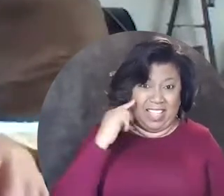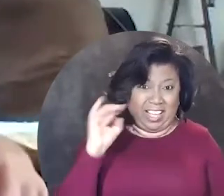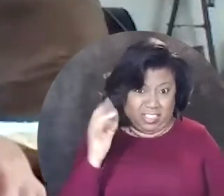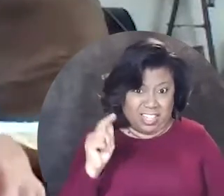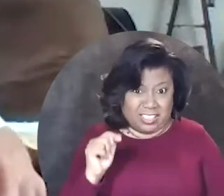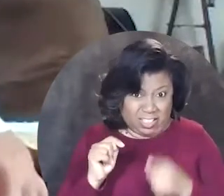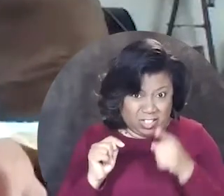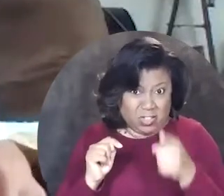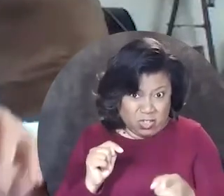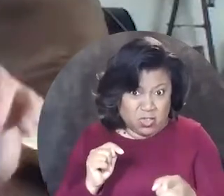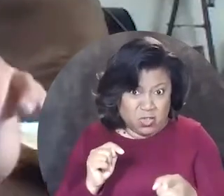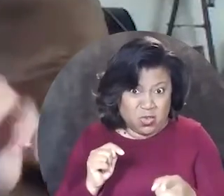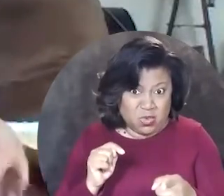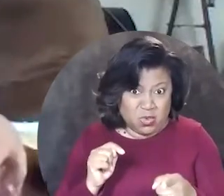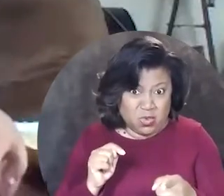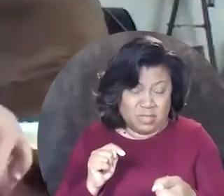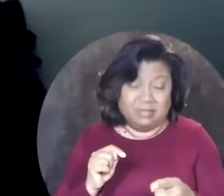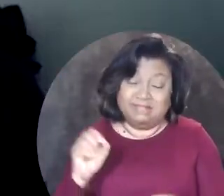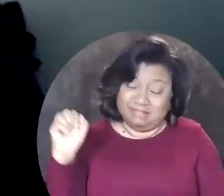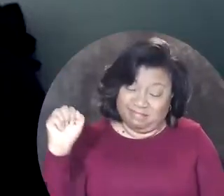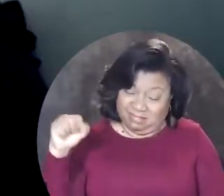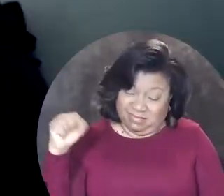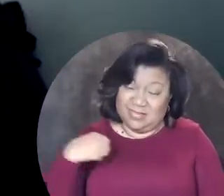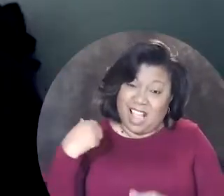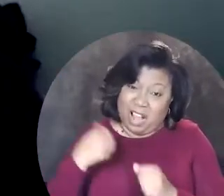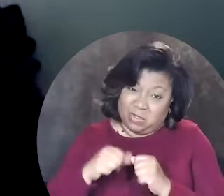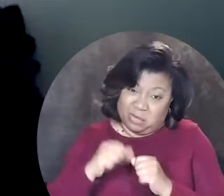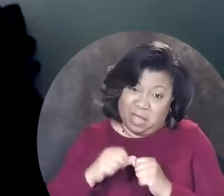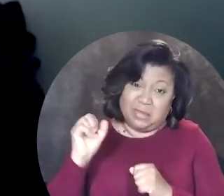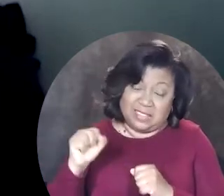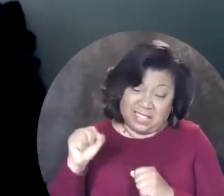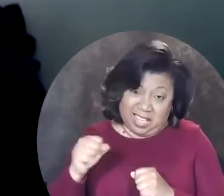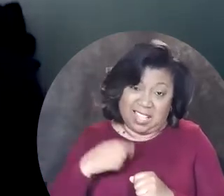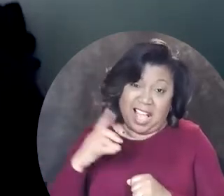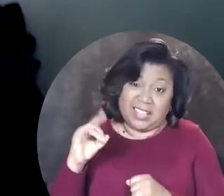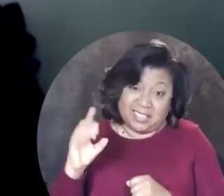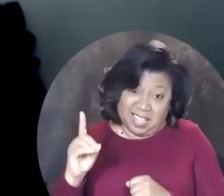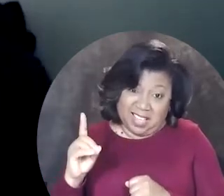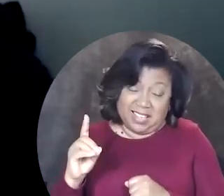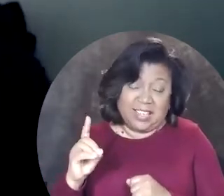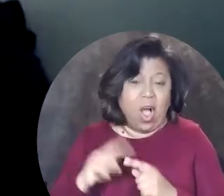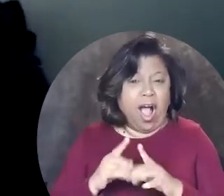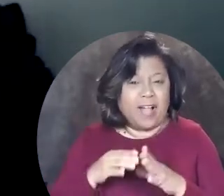in fact I think Justin... [Justin] Yes you were there that day I remember yes I did